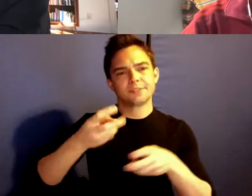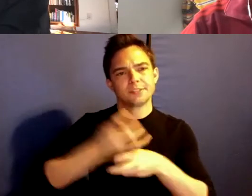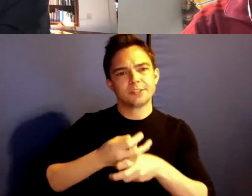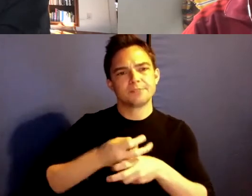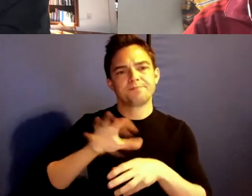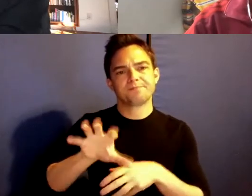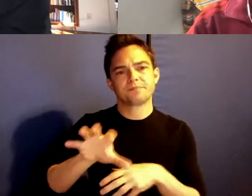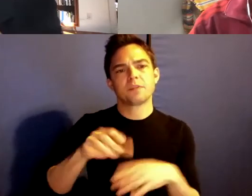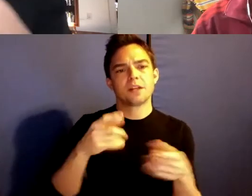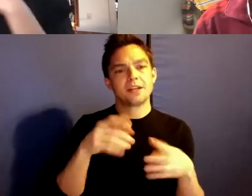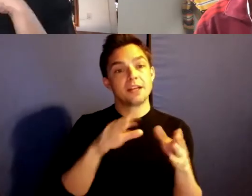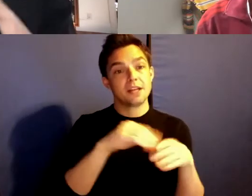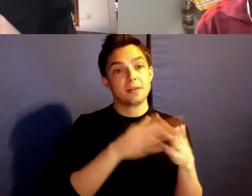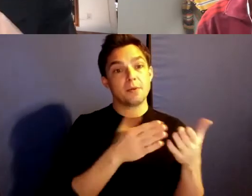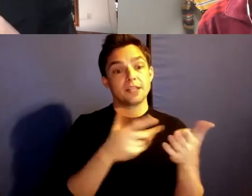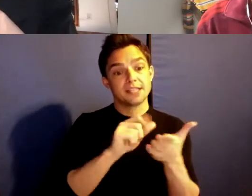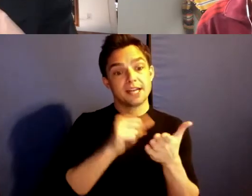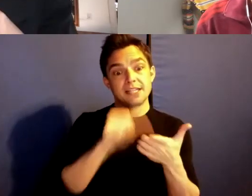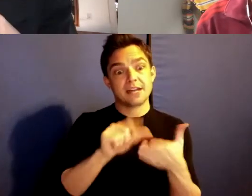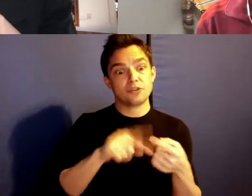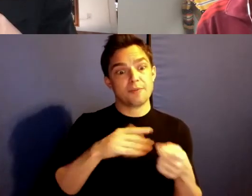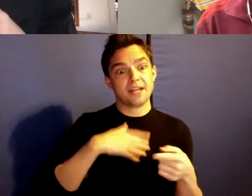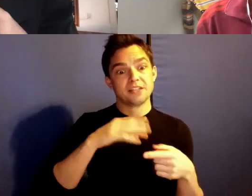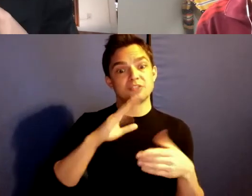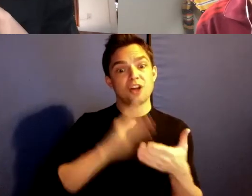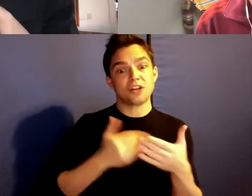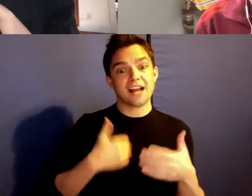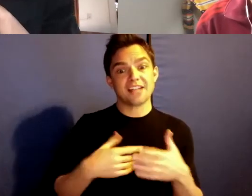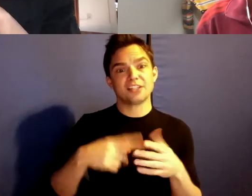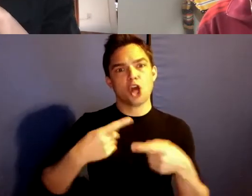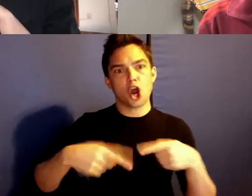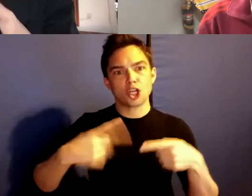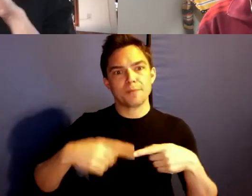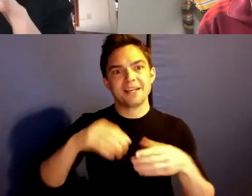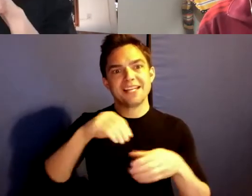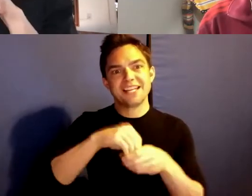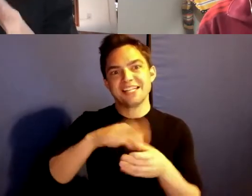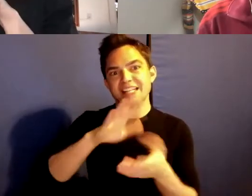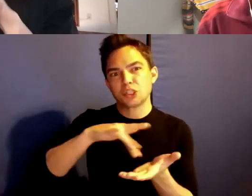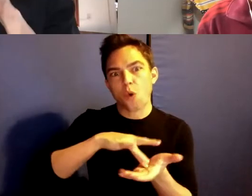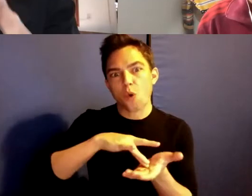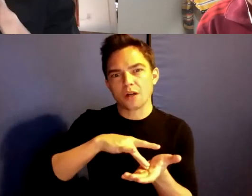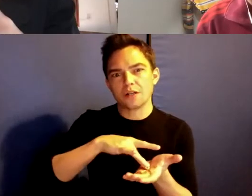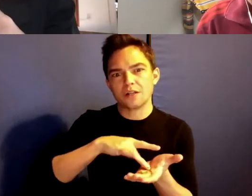a letter to my daughter that has an argument. I'm never sure if I actually expressed that